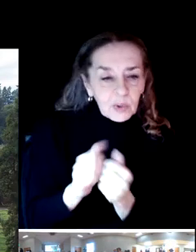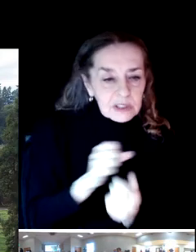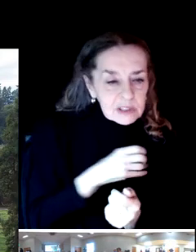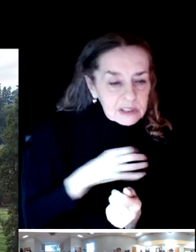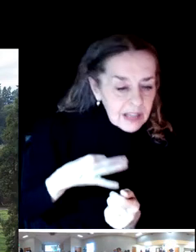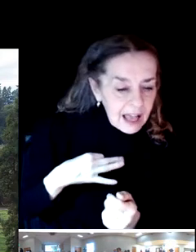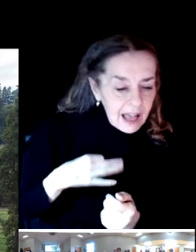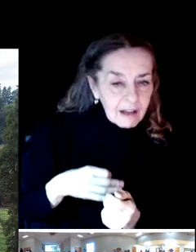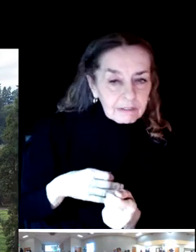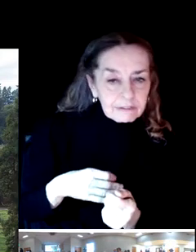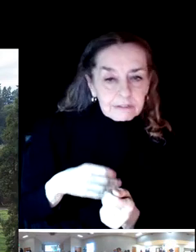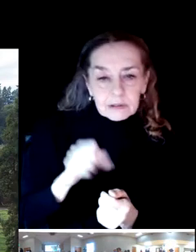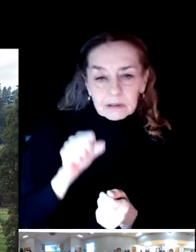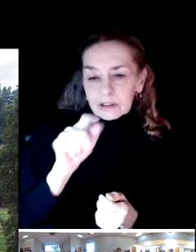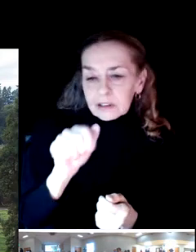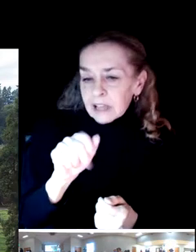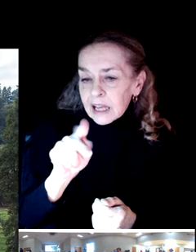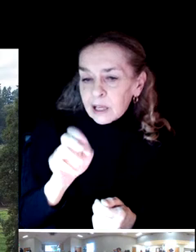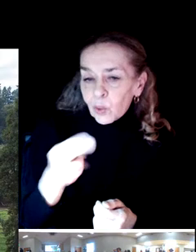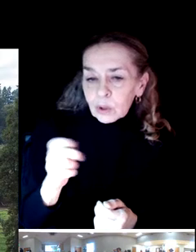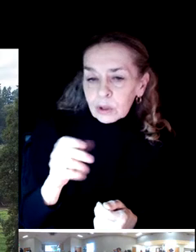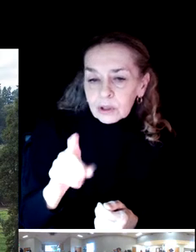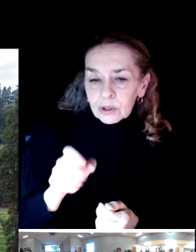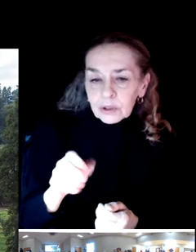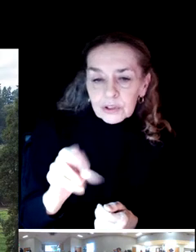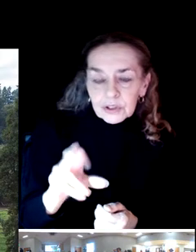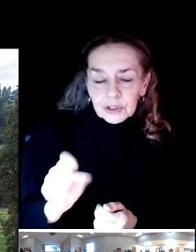We came on board with the intention of learning as much as we can.